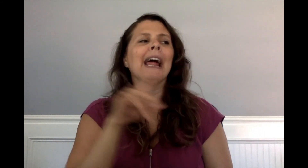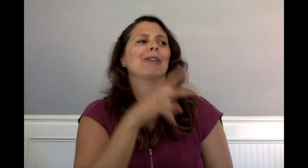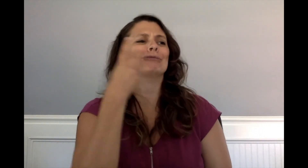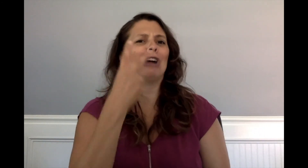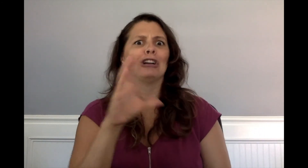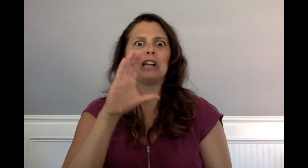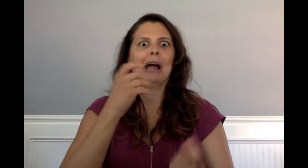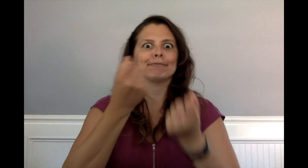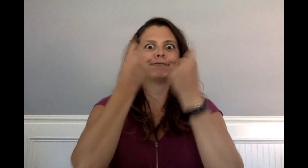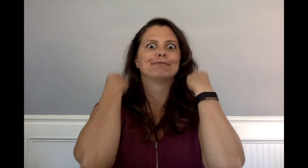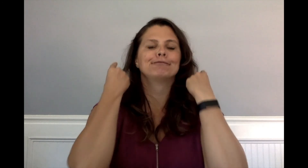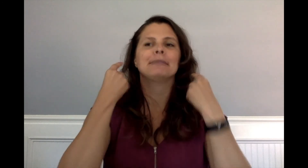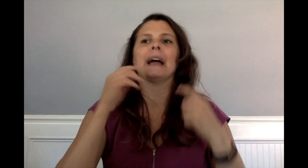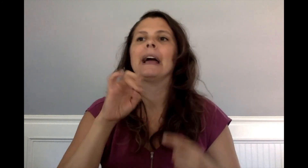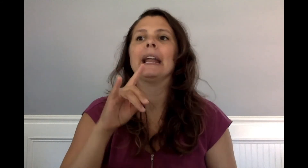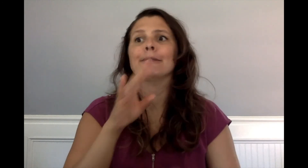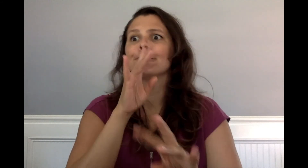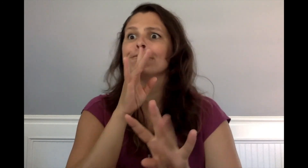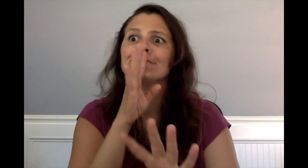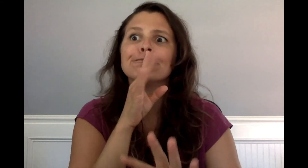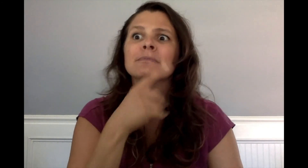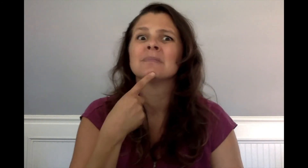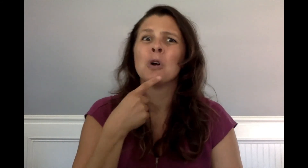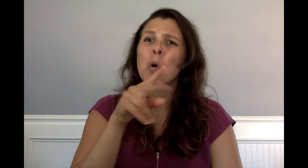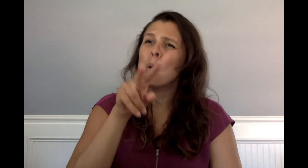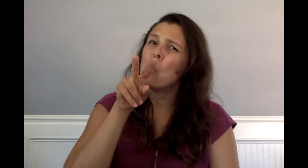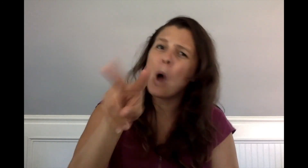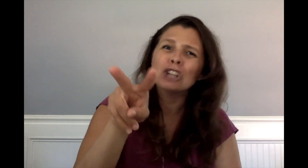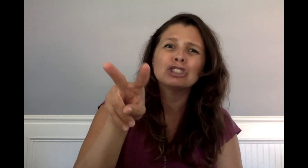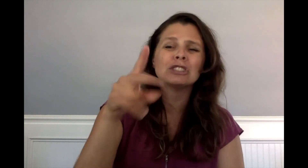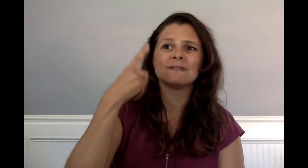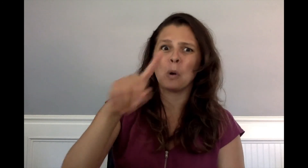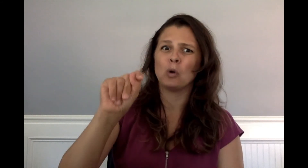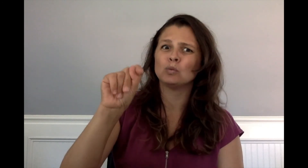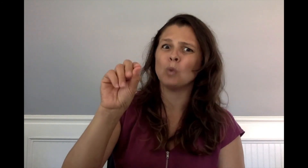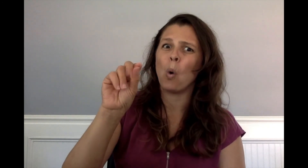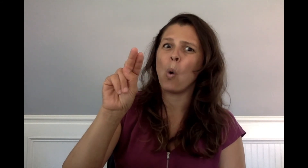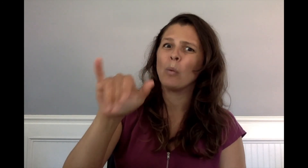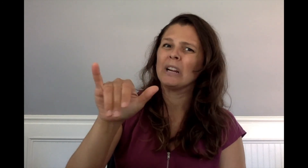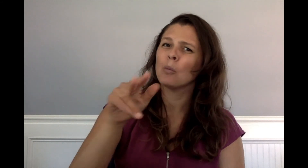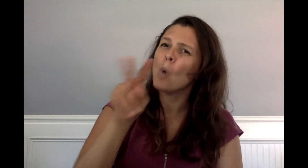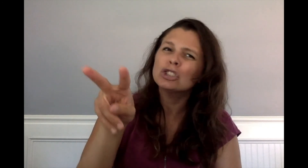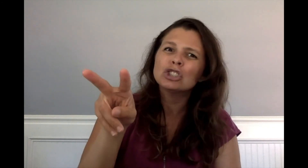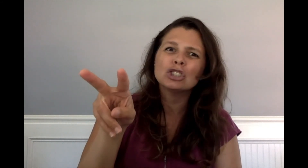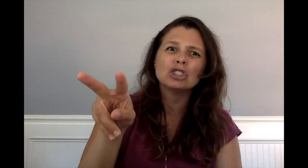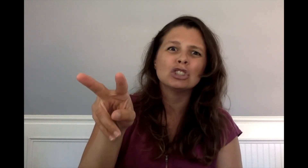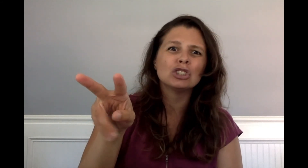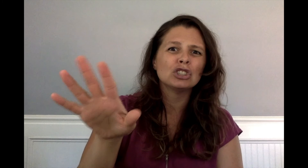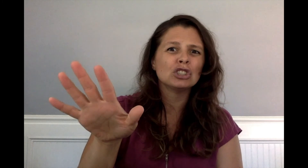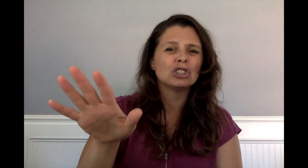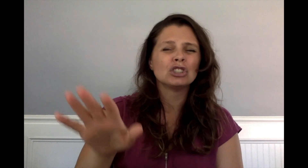So Enid spoke into English what Aggie had signed. "Watch out for Tony!"